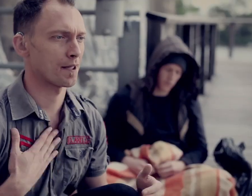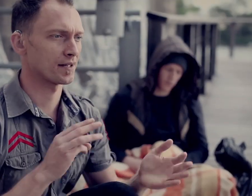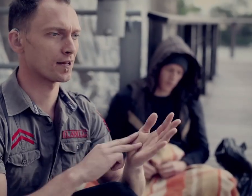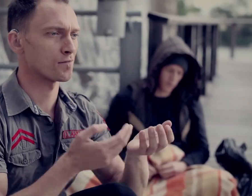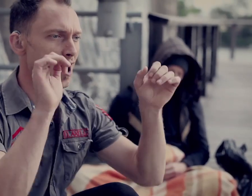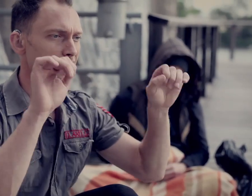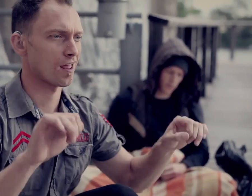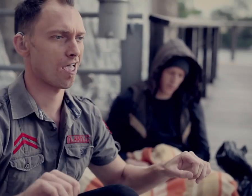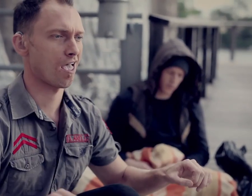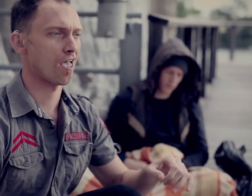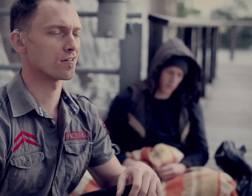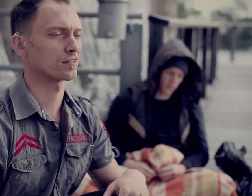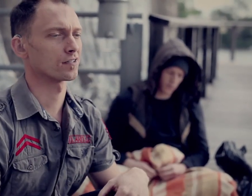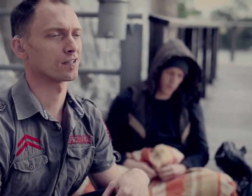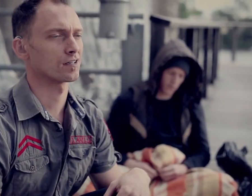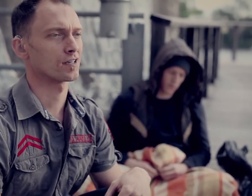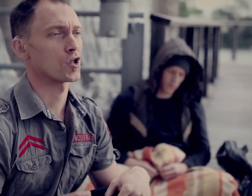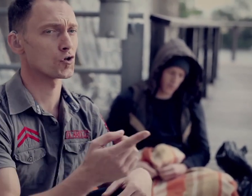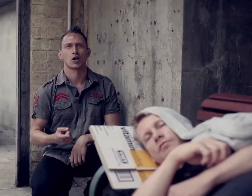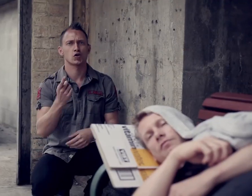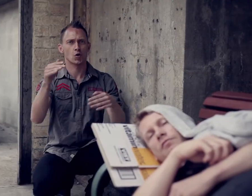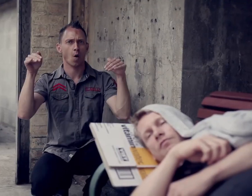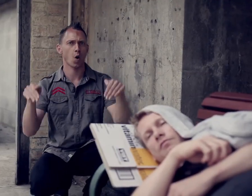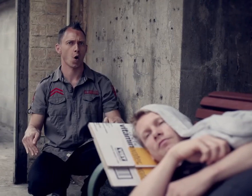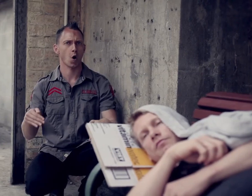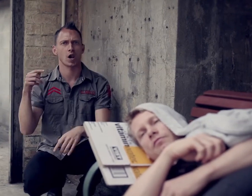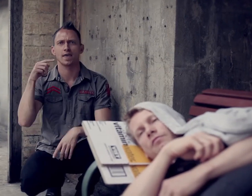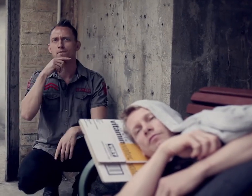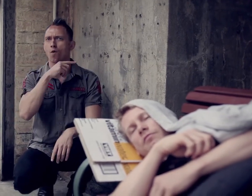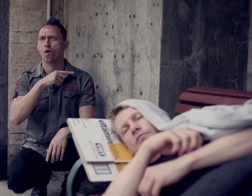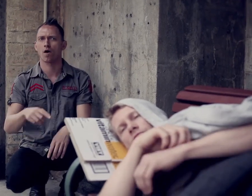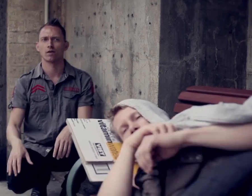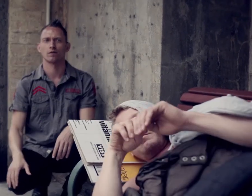Dear Mr President, Were you a lonely boy?